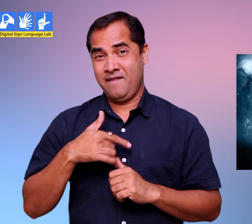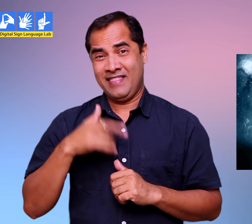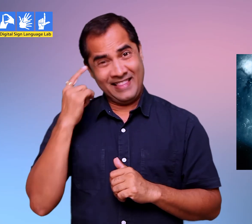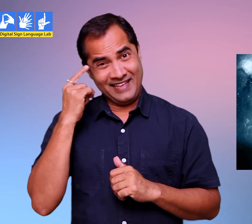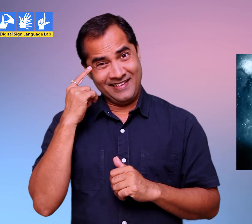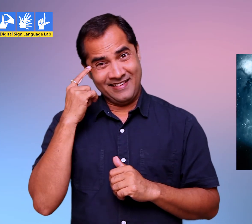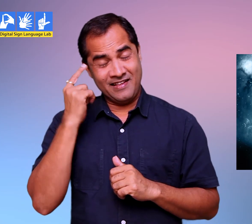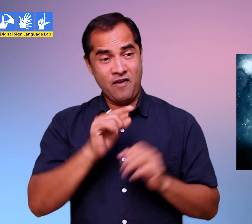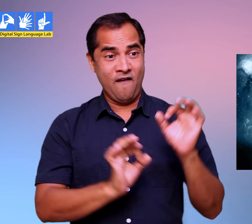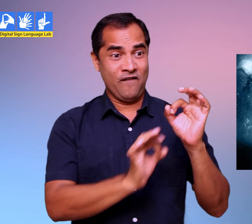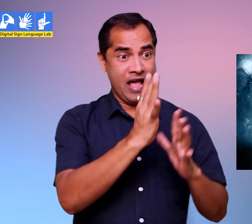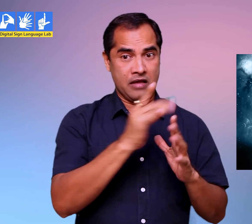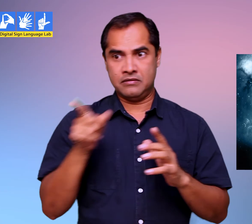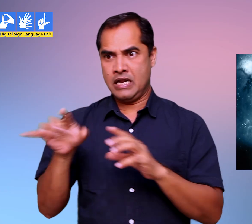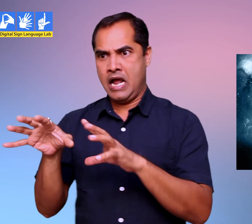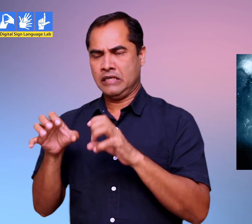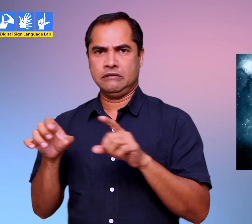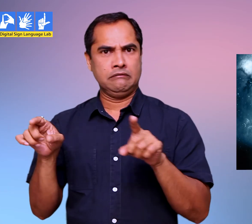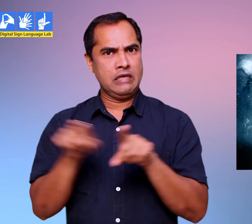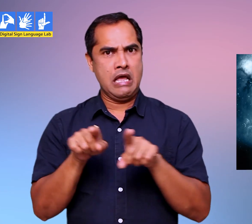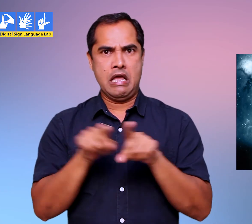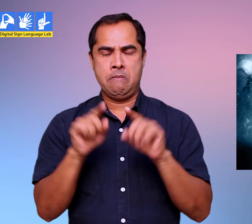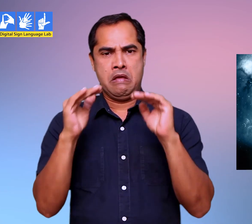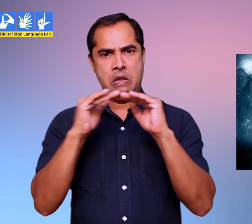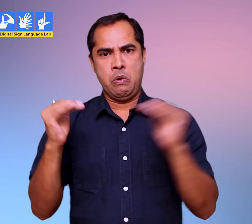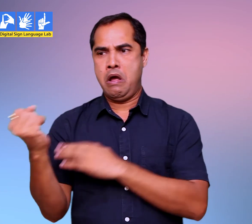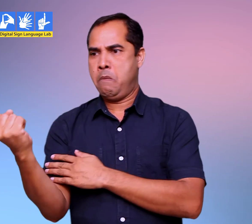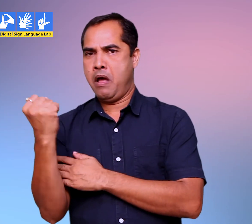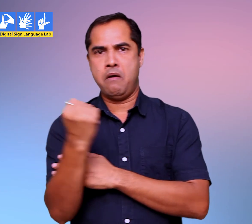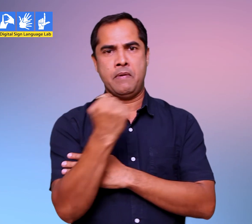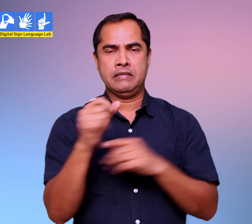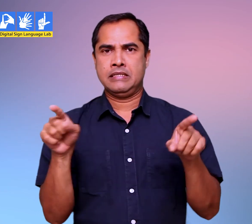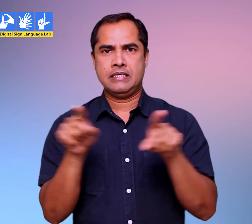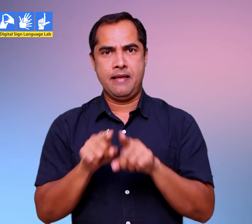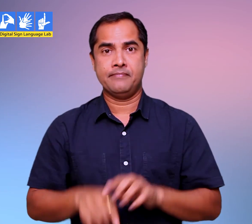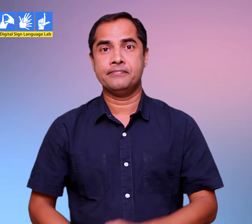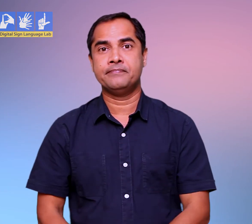suffice. (So fire and ice are equally powerful)